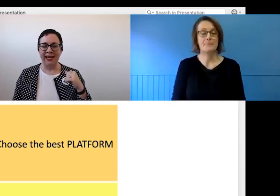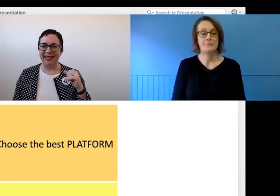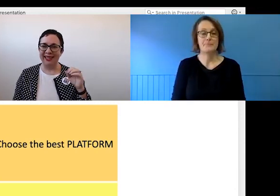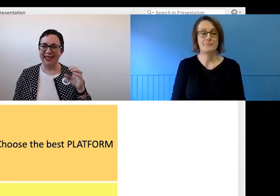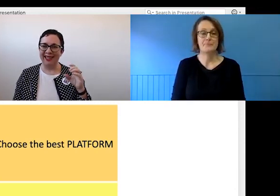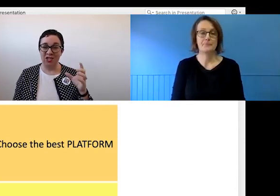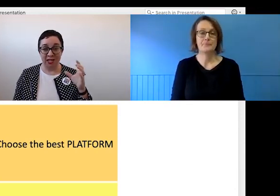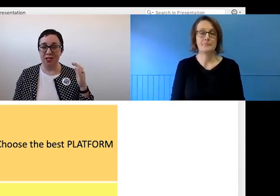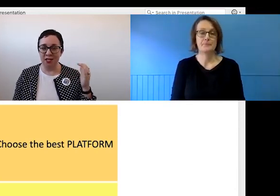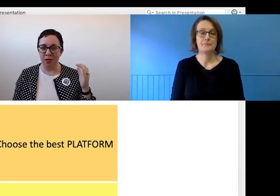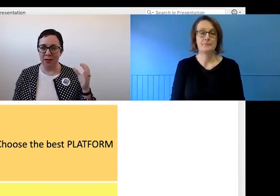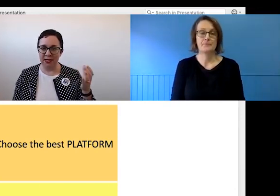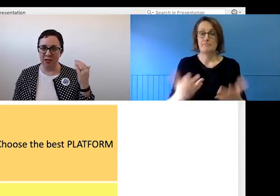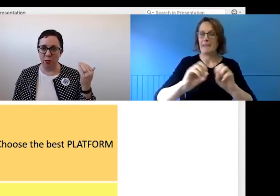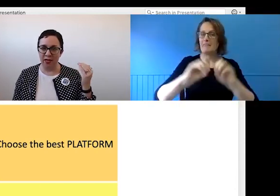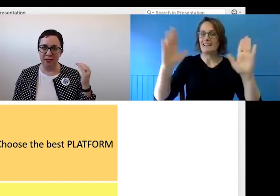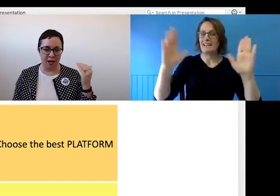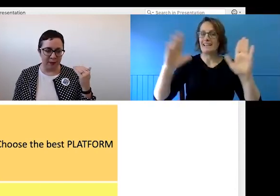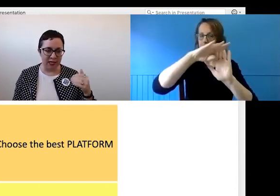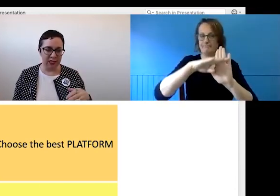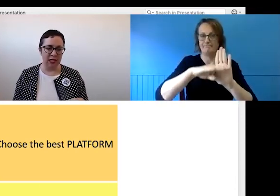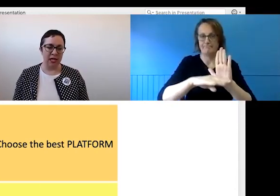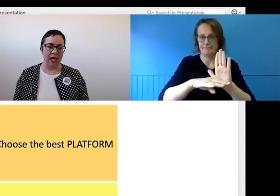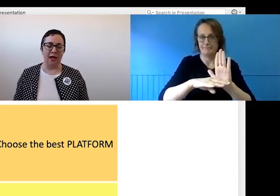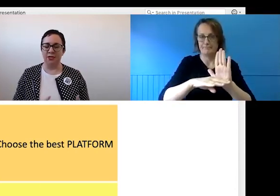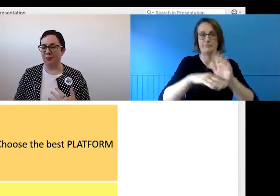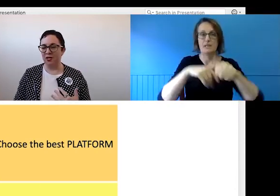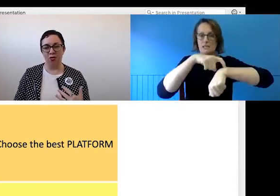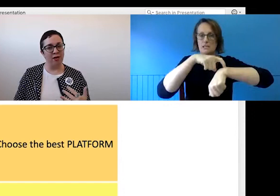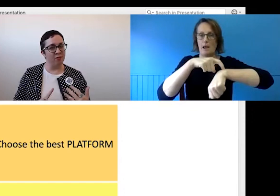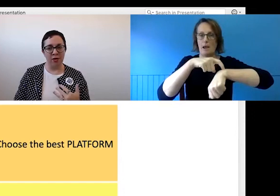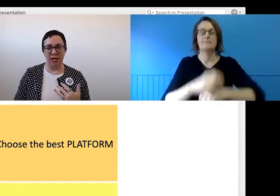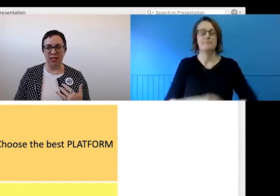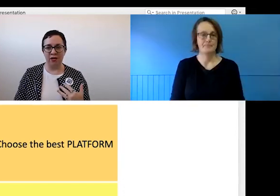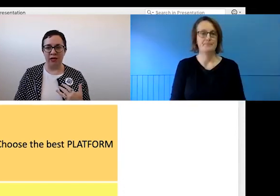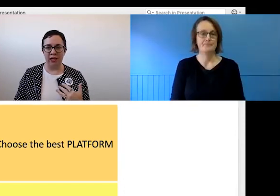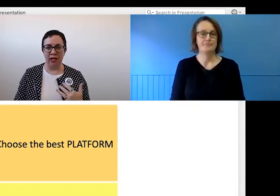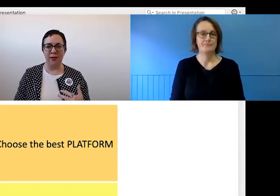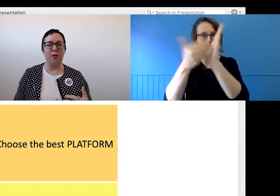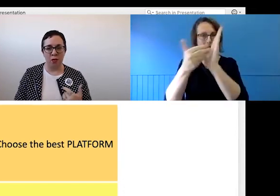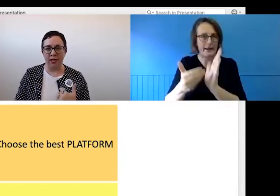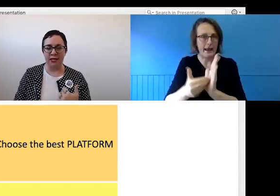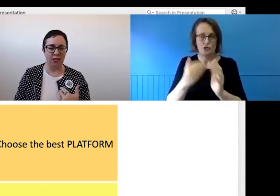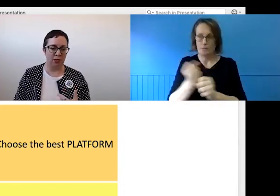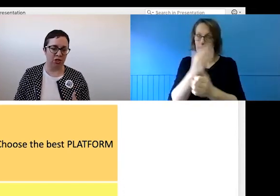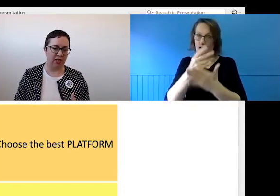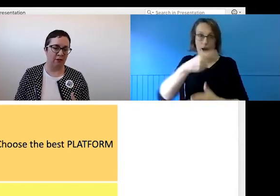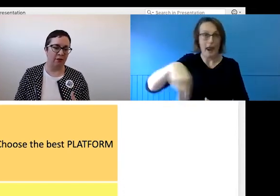Creating clear agendas for meetings with timings to make sure everybody is very clear about what it needs to achieve.